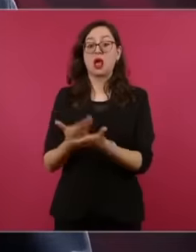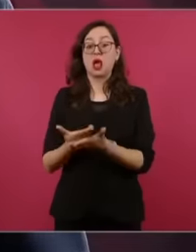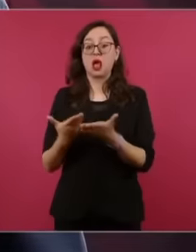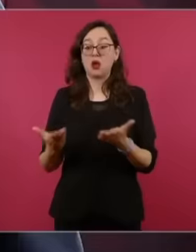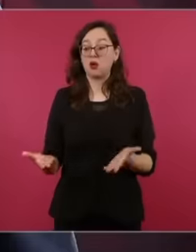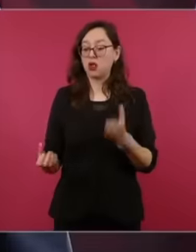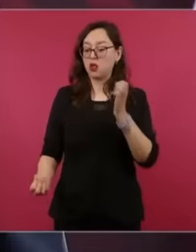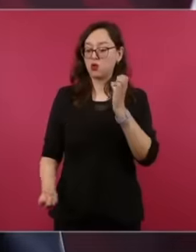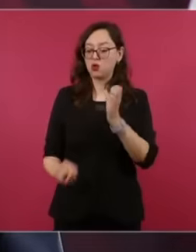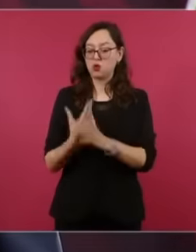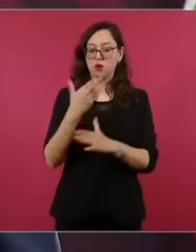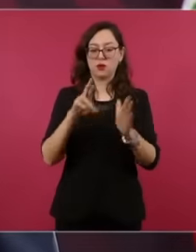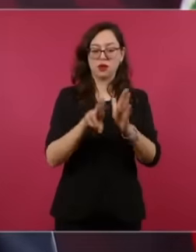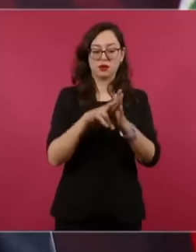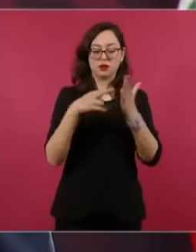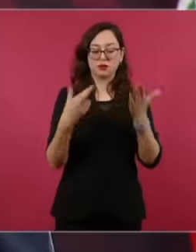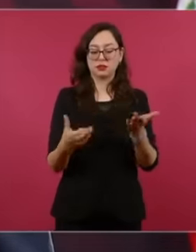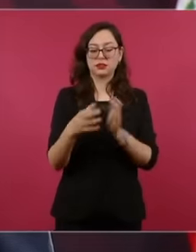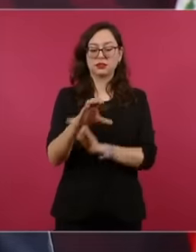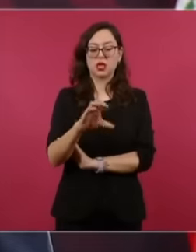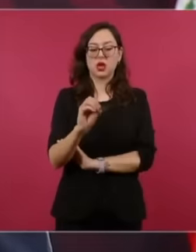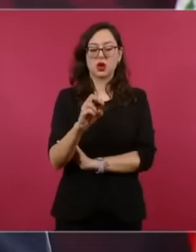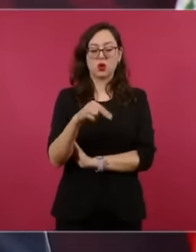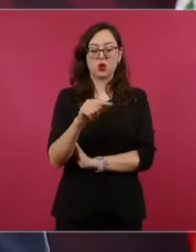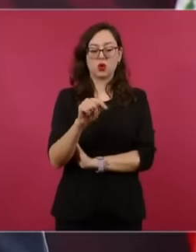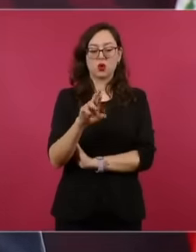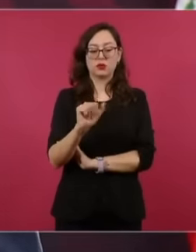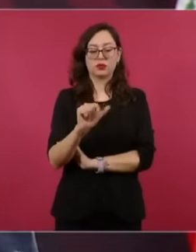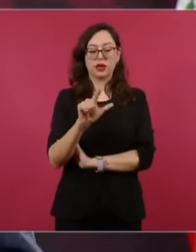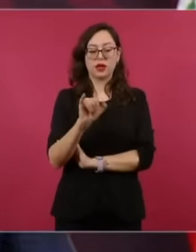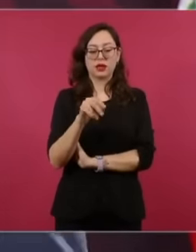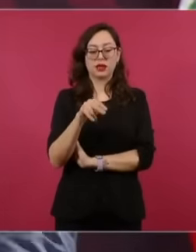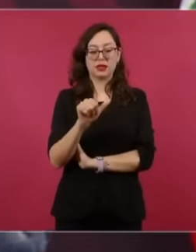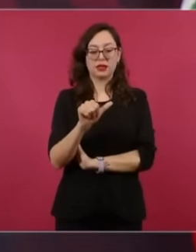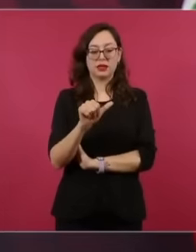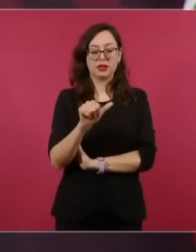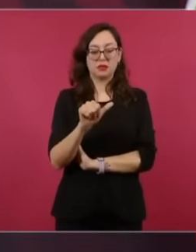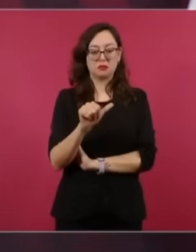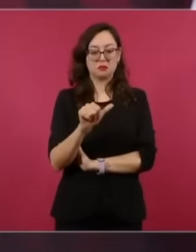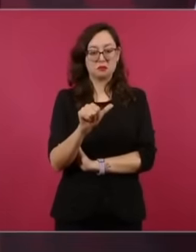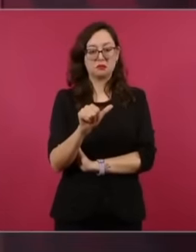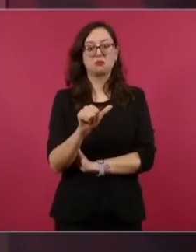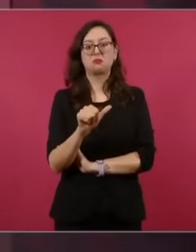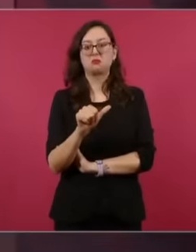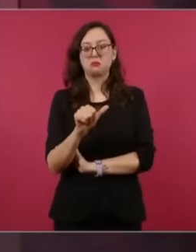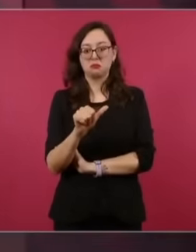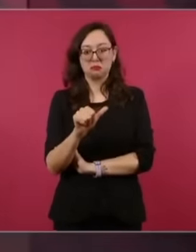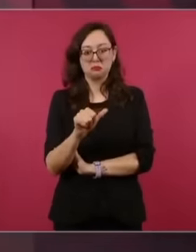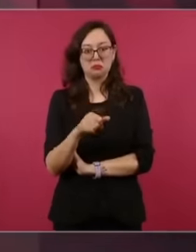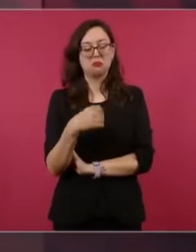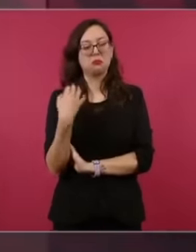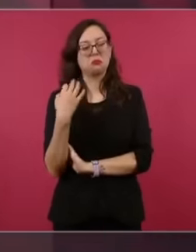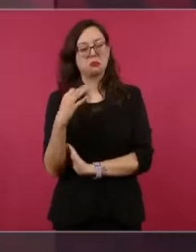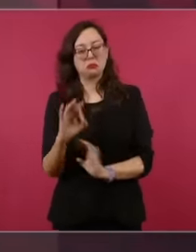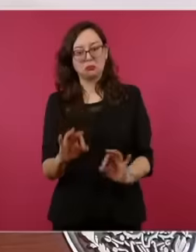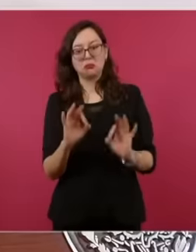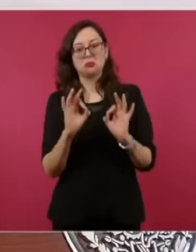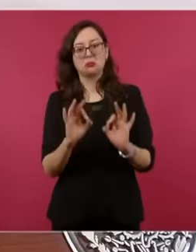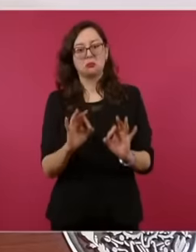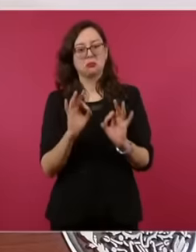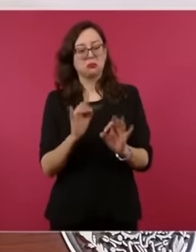which is the one that makes the most founded reports